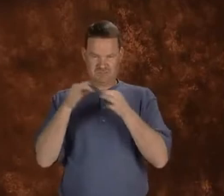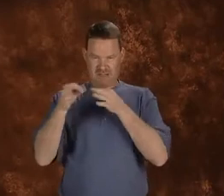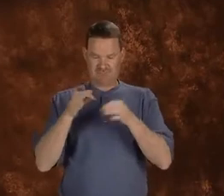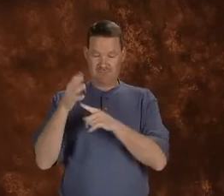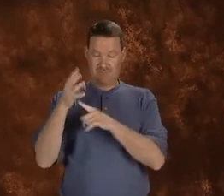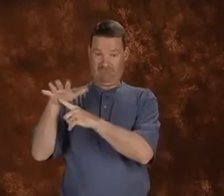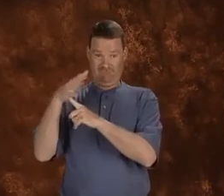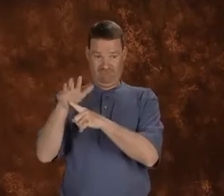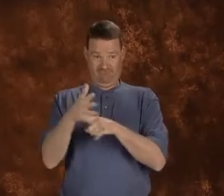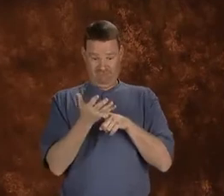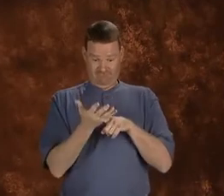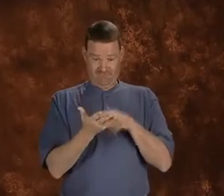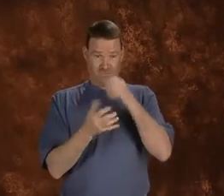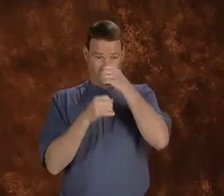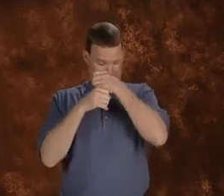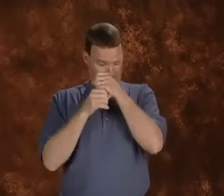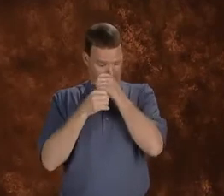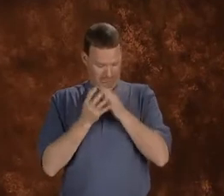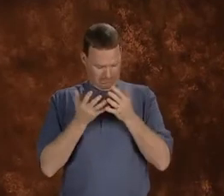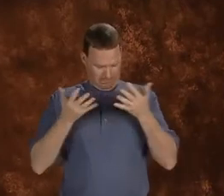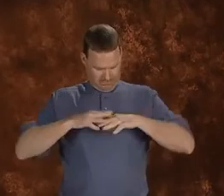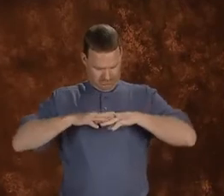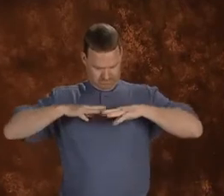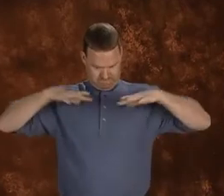very interesting. I'm going to tell you why.